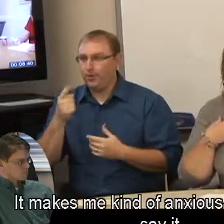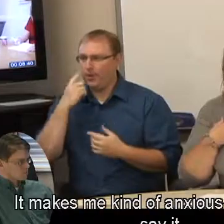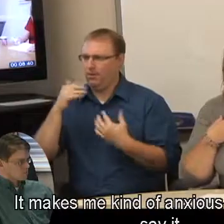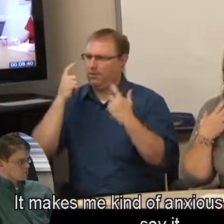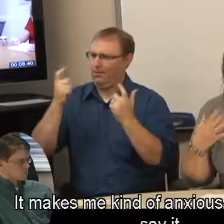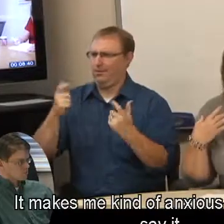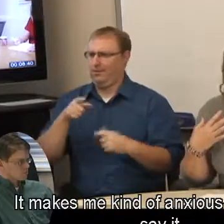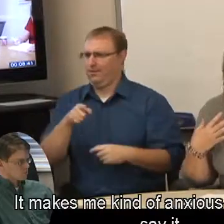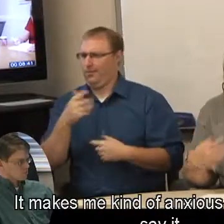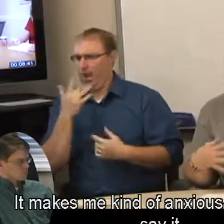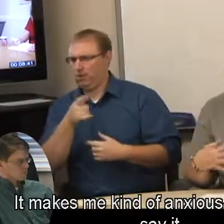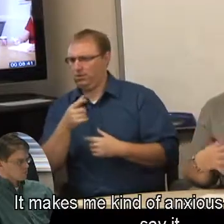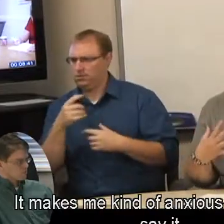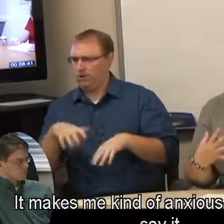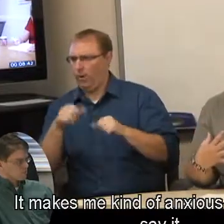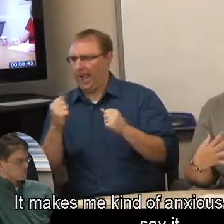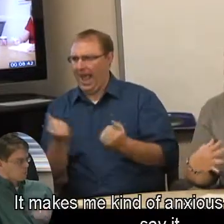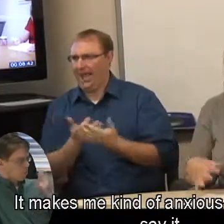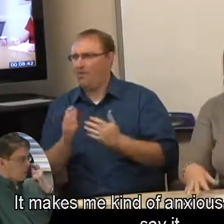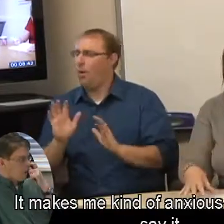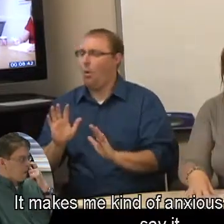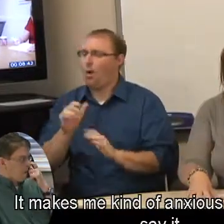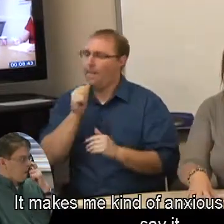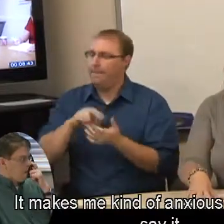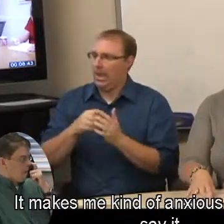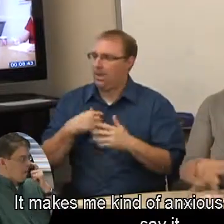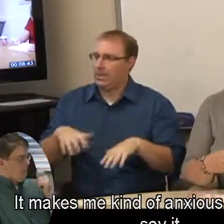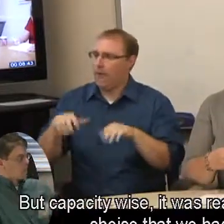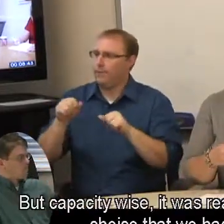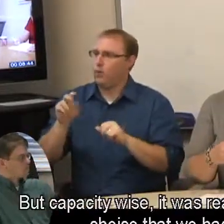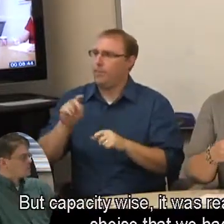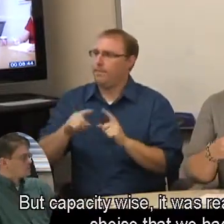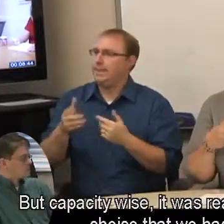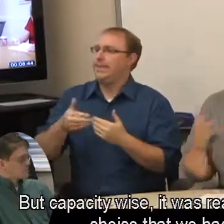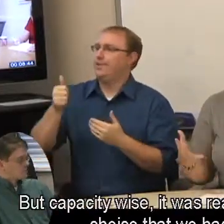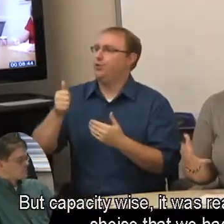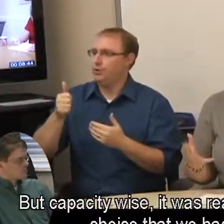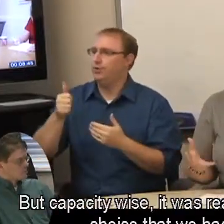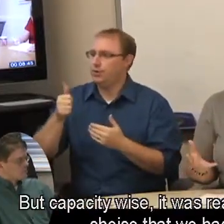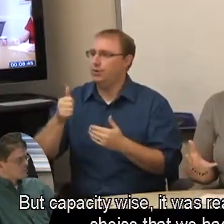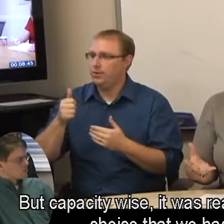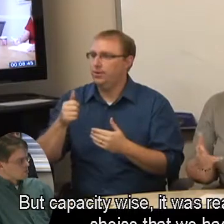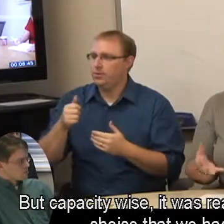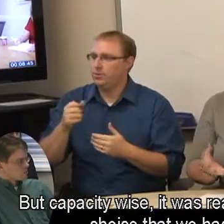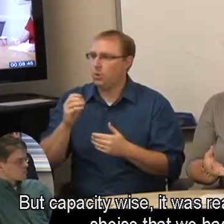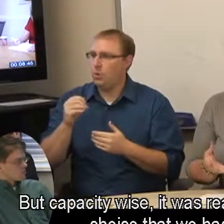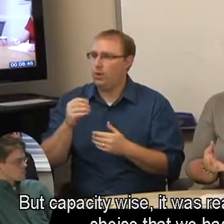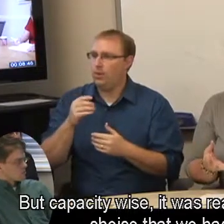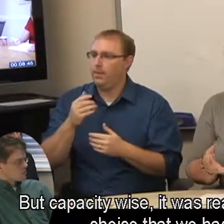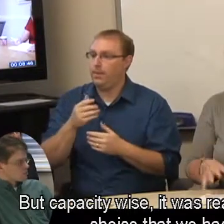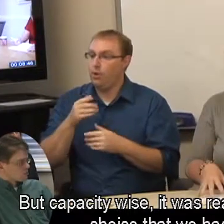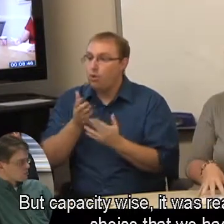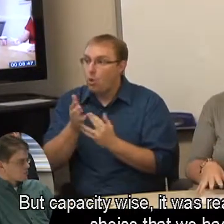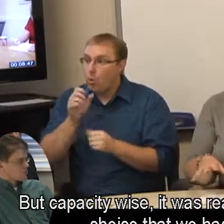It makes me kind of anxious every time I say it. But capacity wise, it was really the only choice that we had.